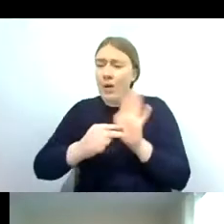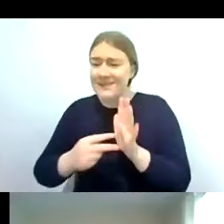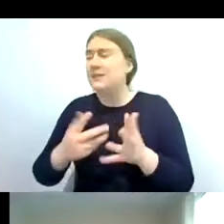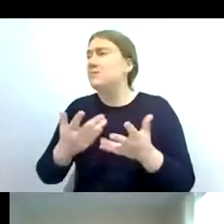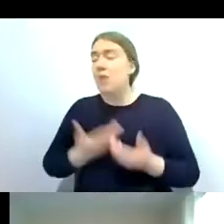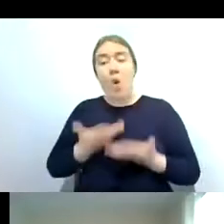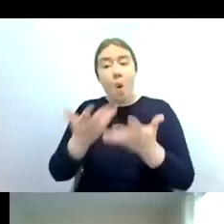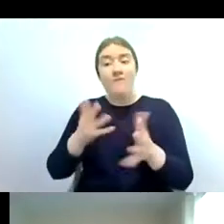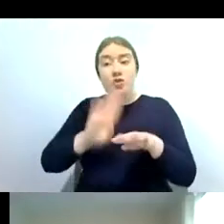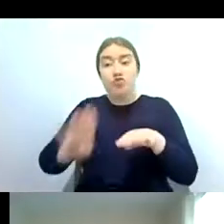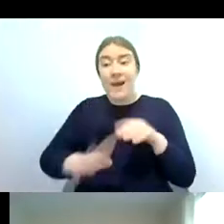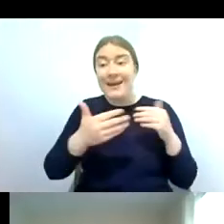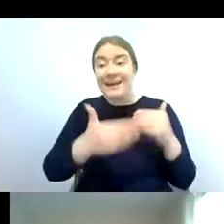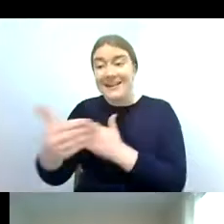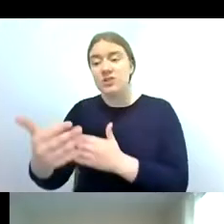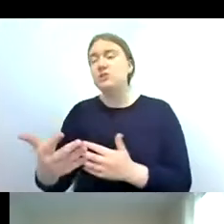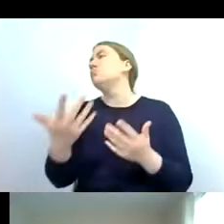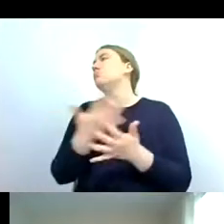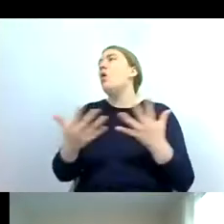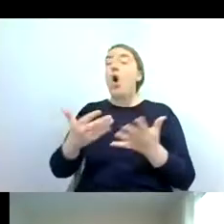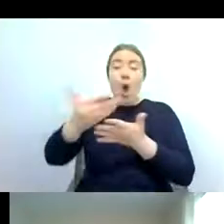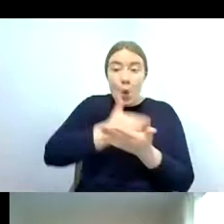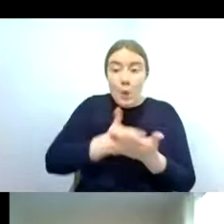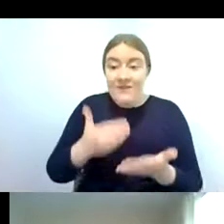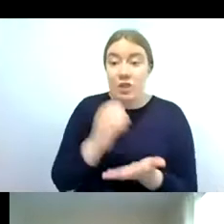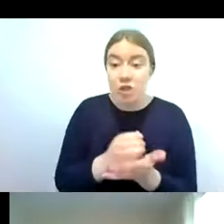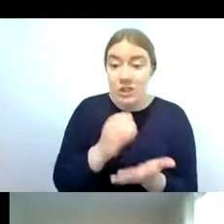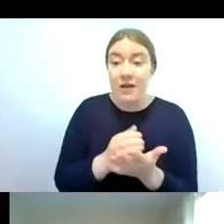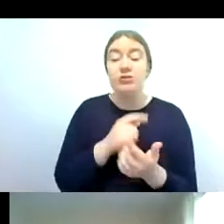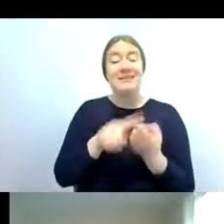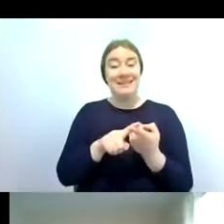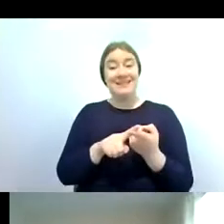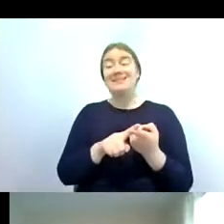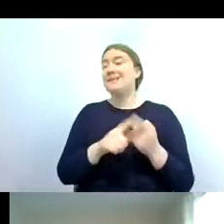so lots of conservation charities throughout the uk have partnered up with the riverfly partnership